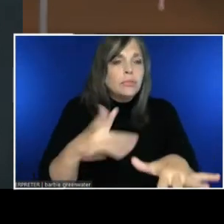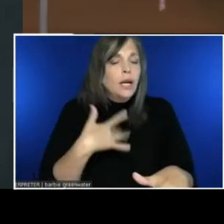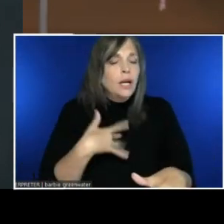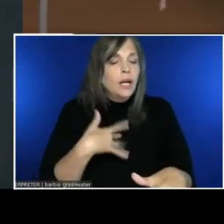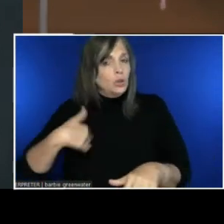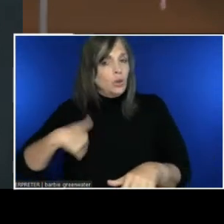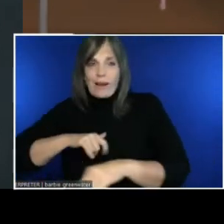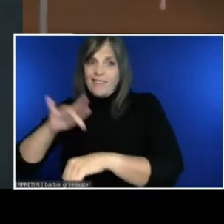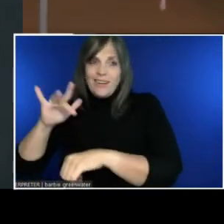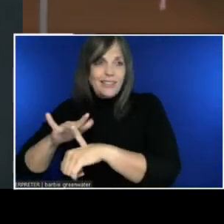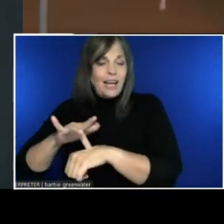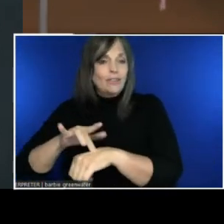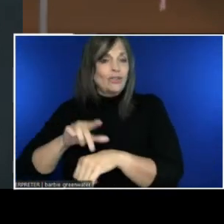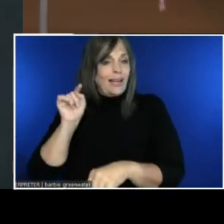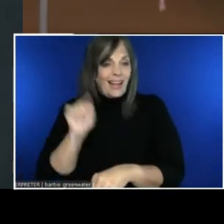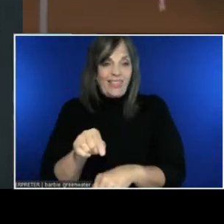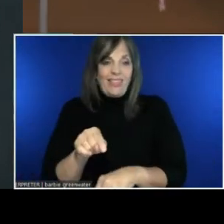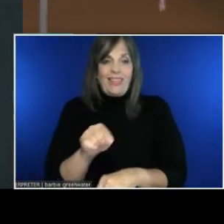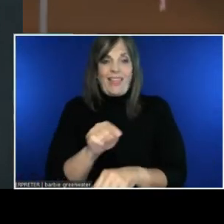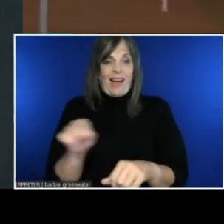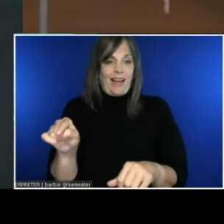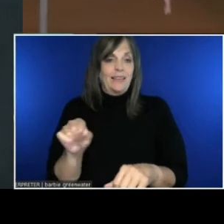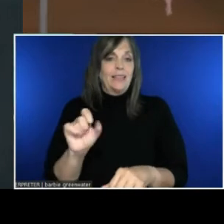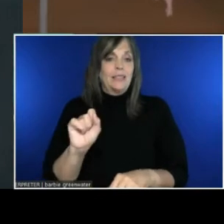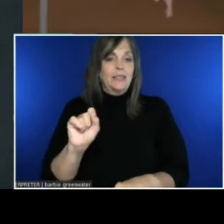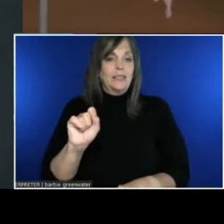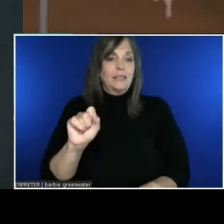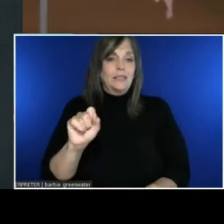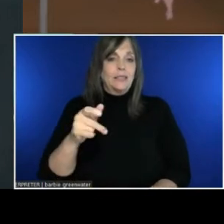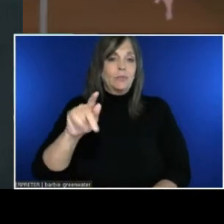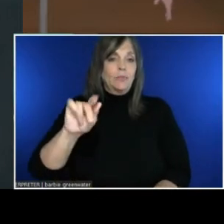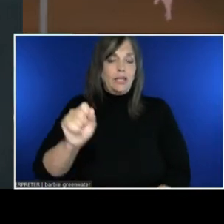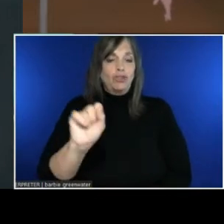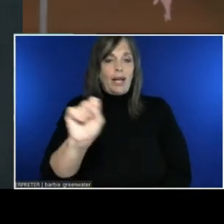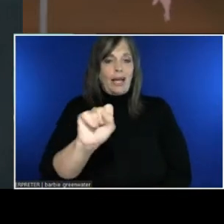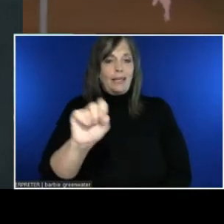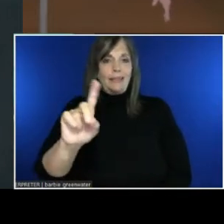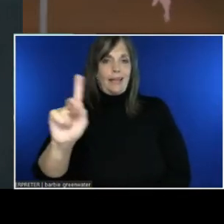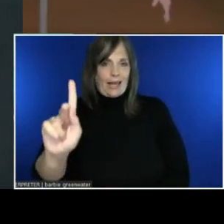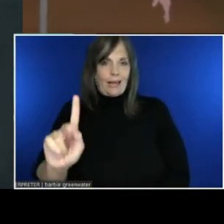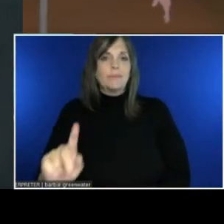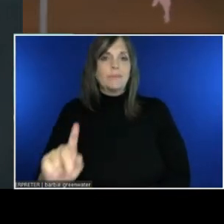All right. Who's ready to learn to code? (popping noises)